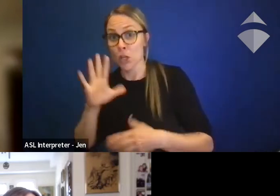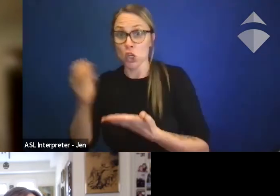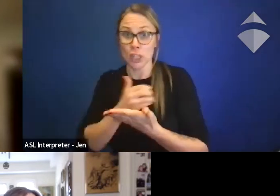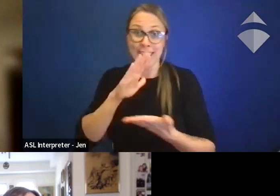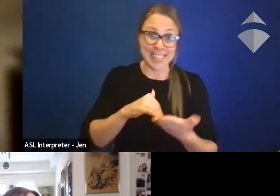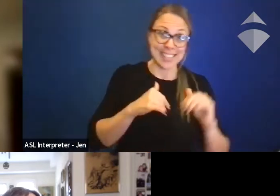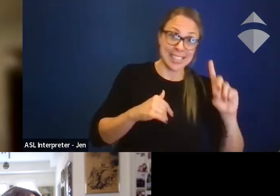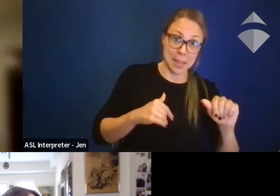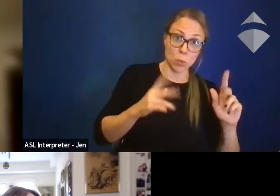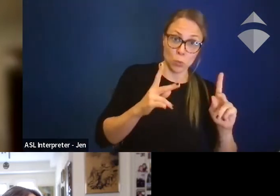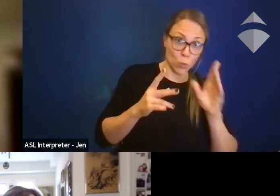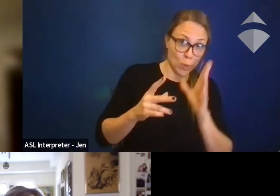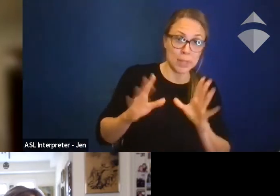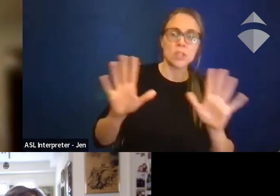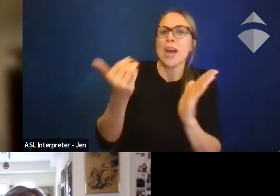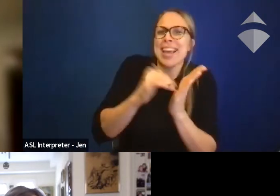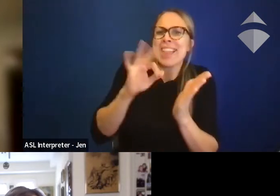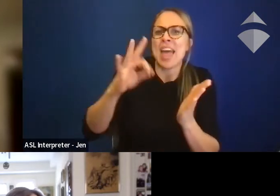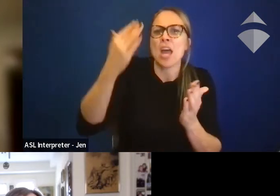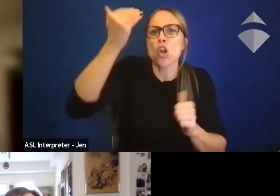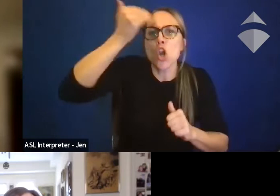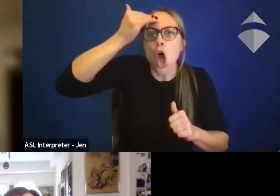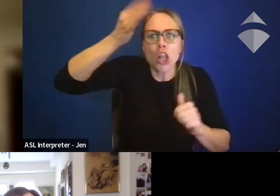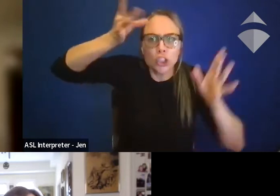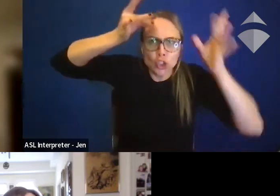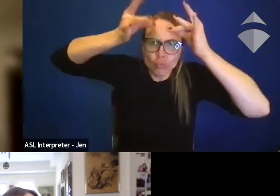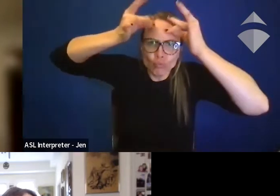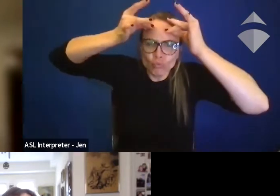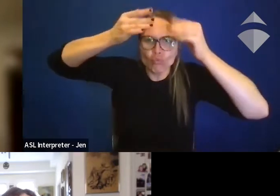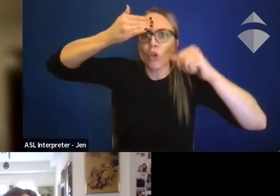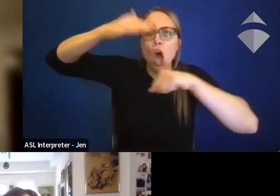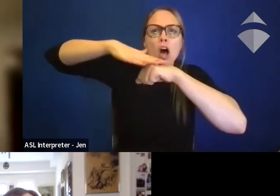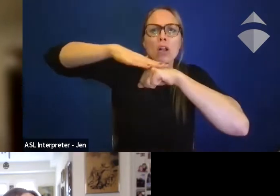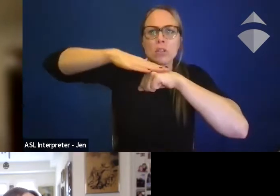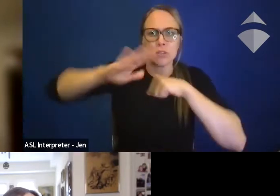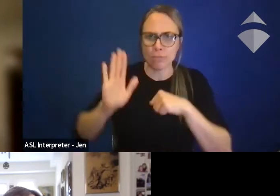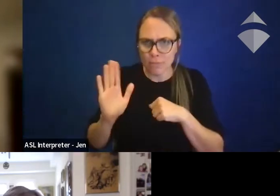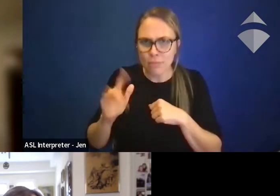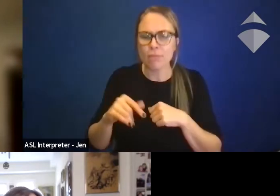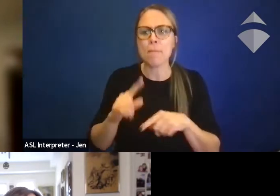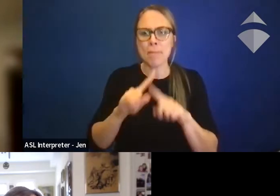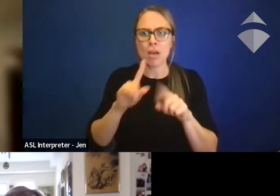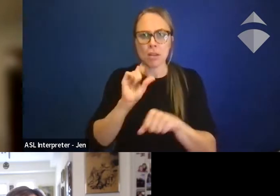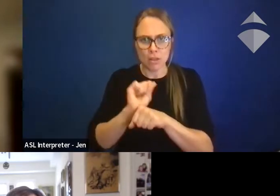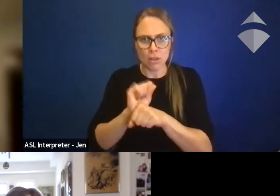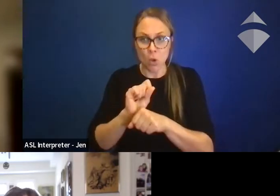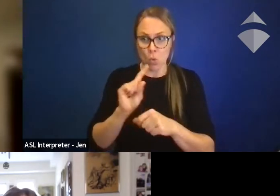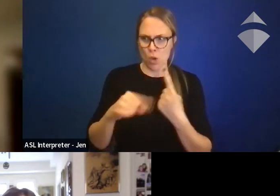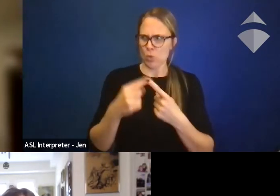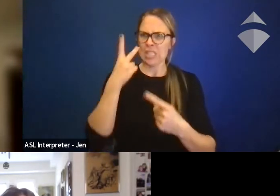calling it knowledge acquisition, and changes that we wanna make where we see things are not as they should be.